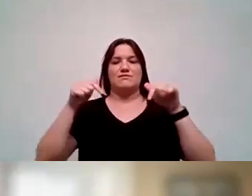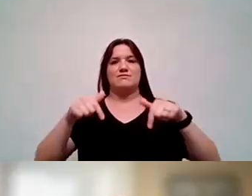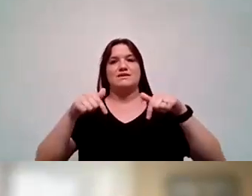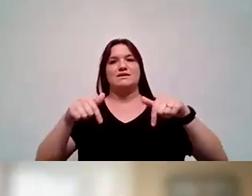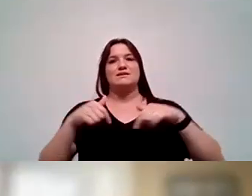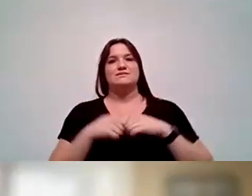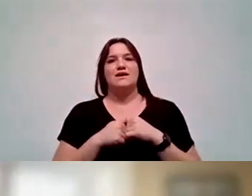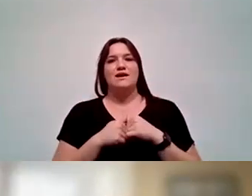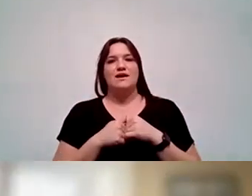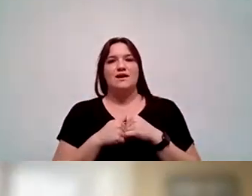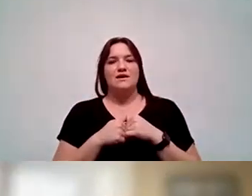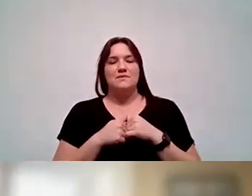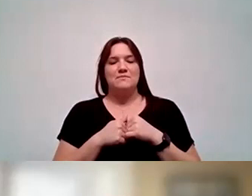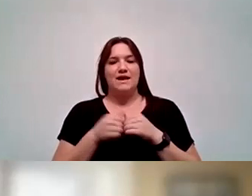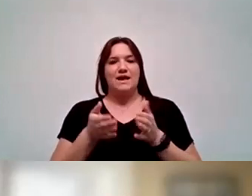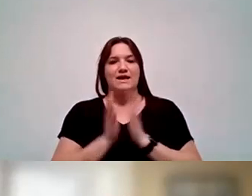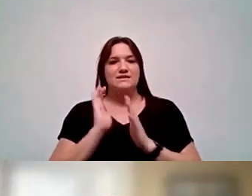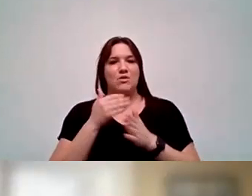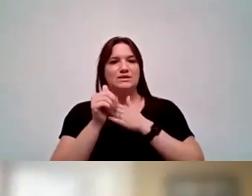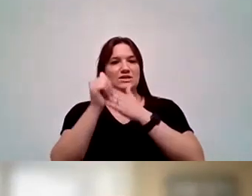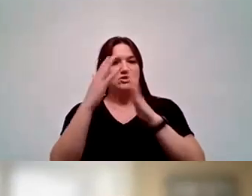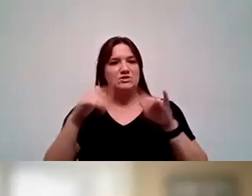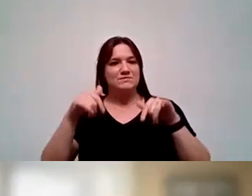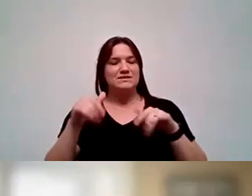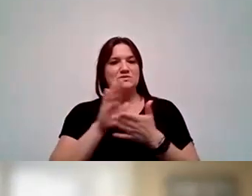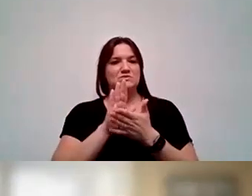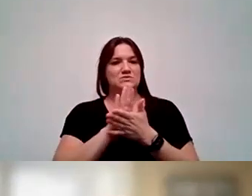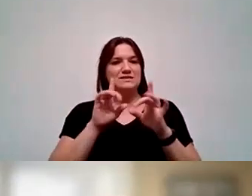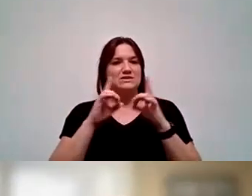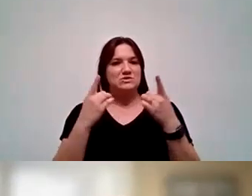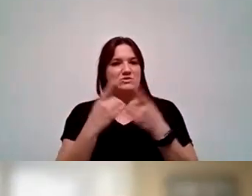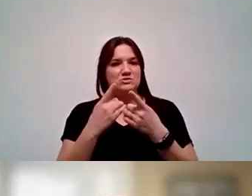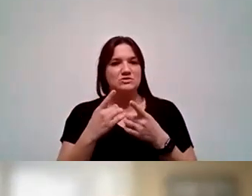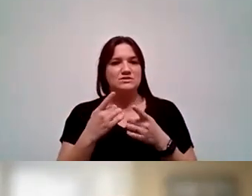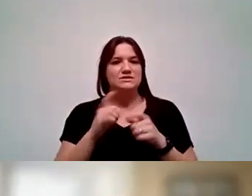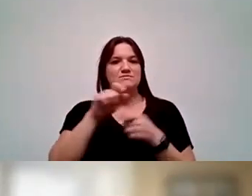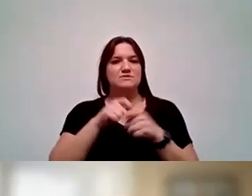asking our leadership within the district specifically on the importance